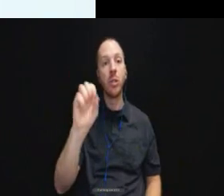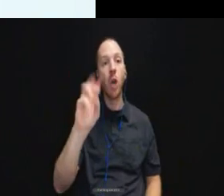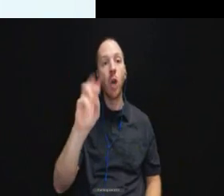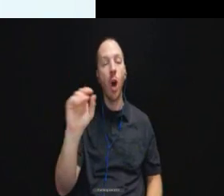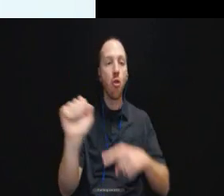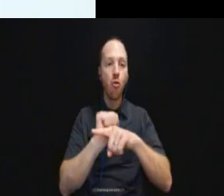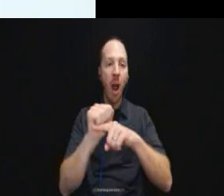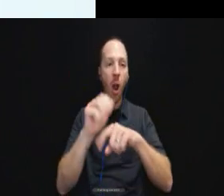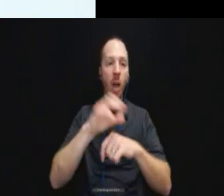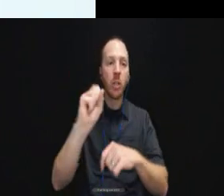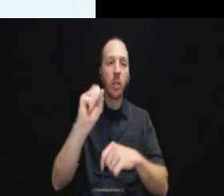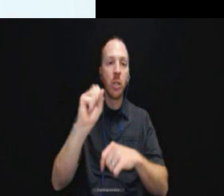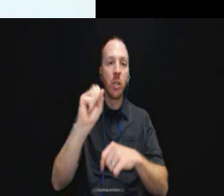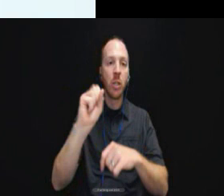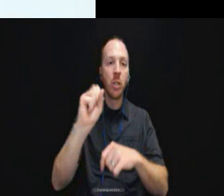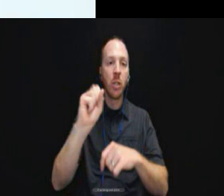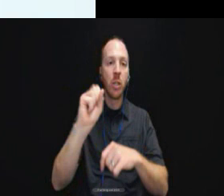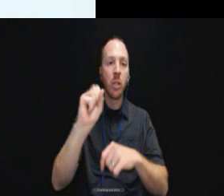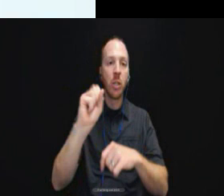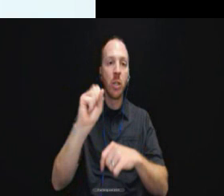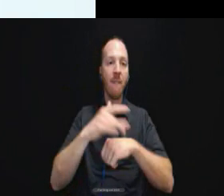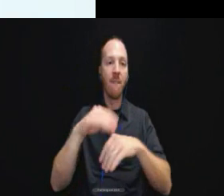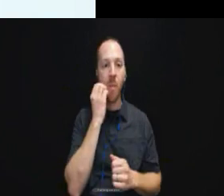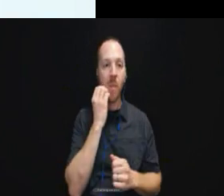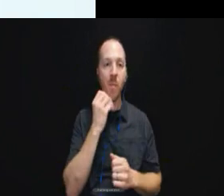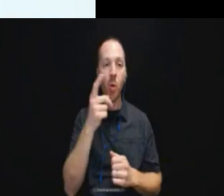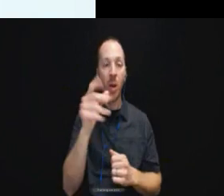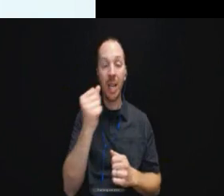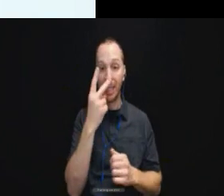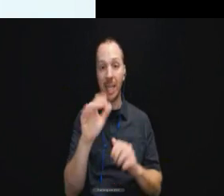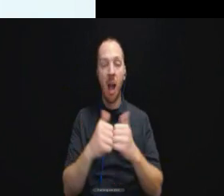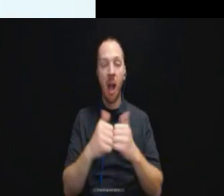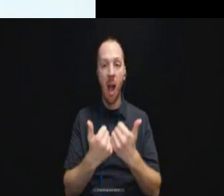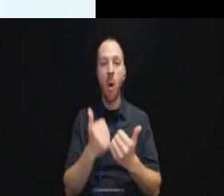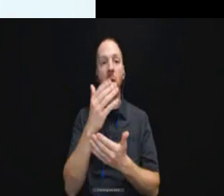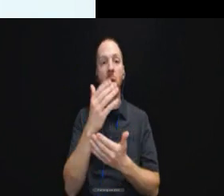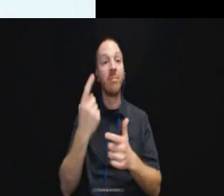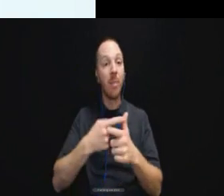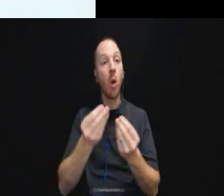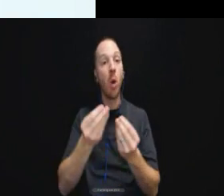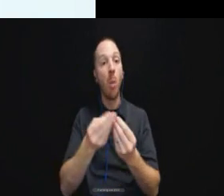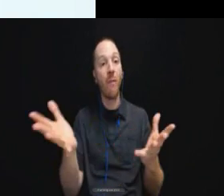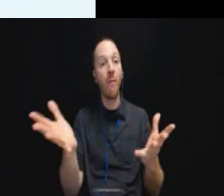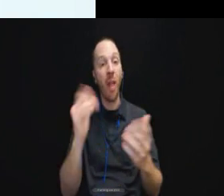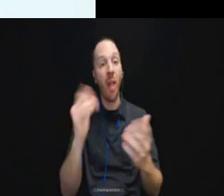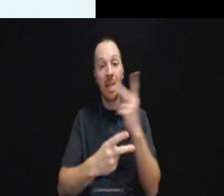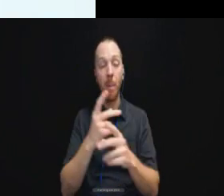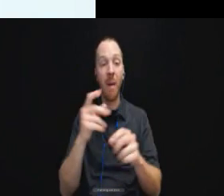is going to be available. You see how sometimes providing this type of systemic change in the acquisition of different